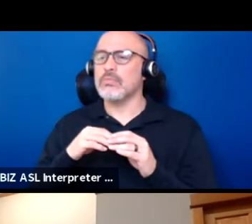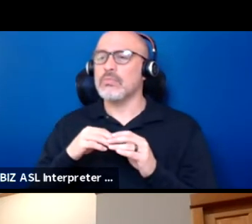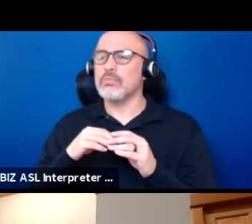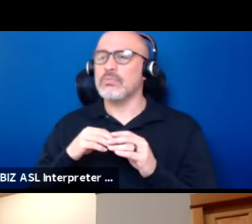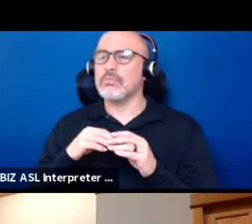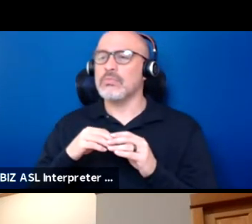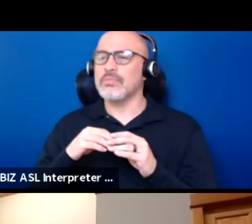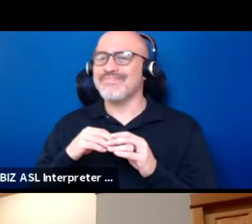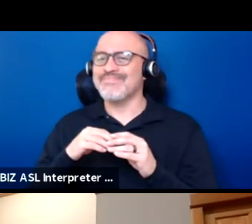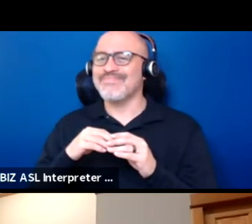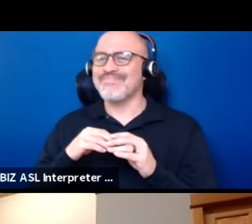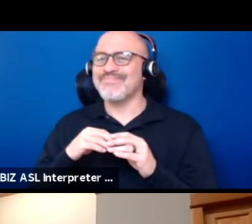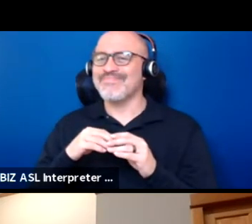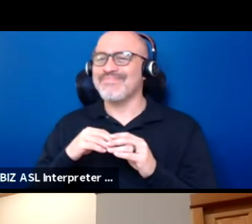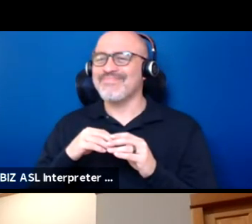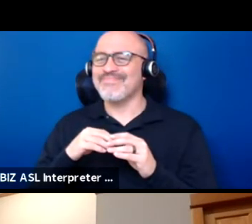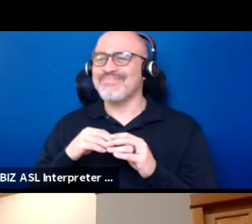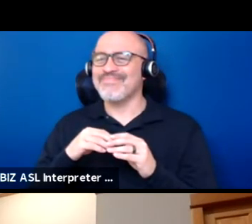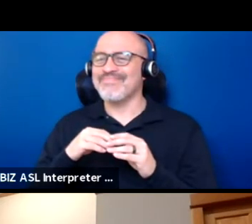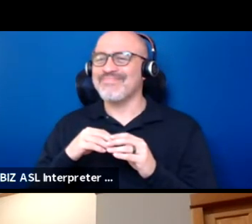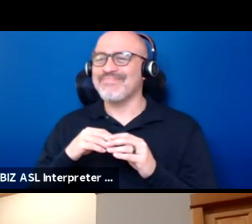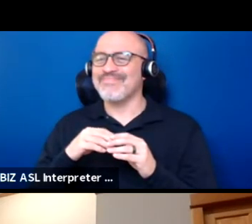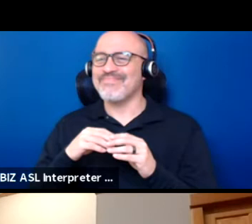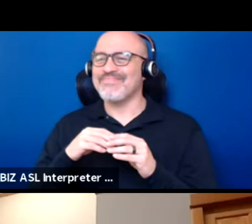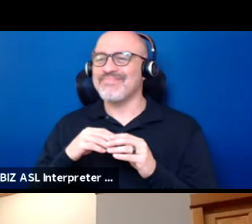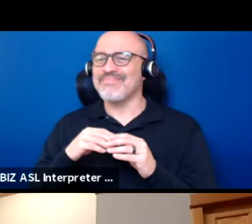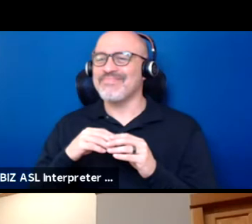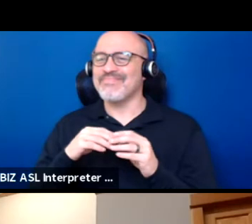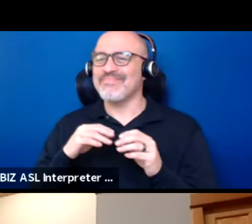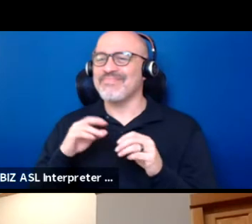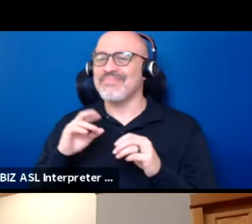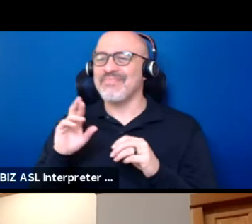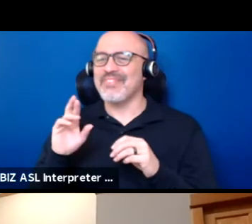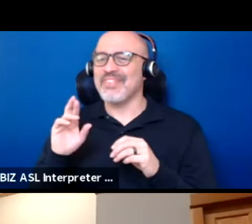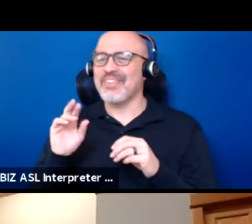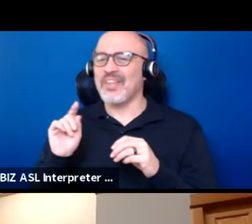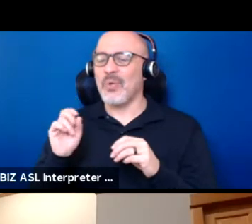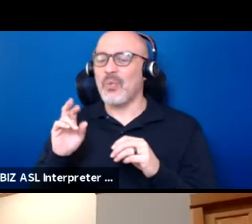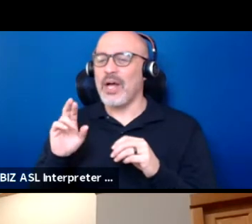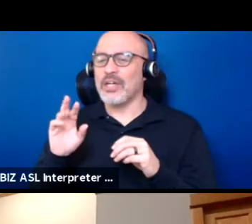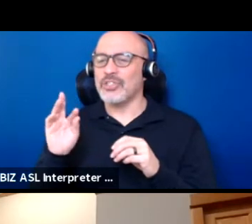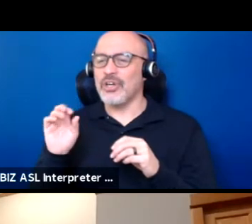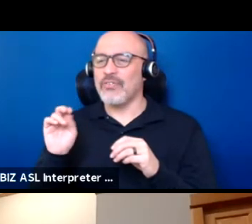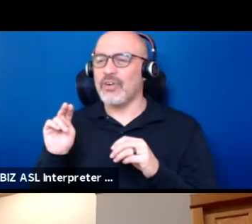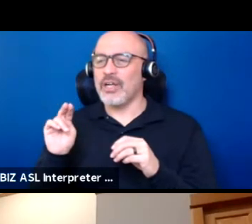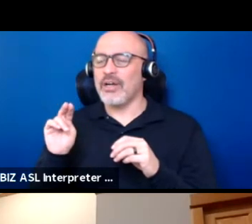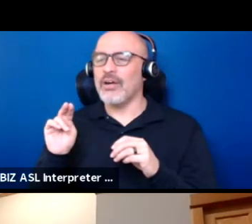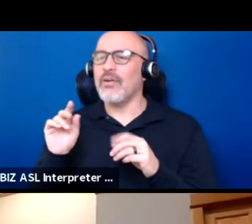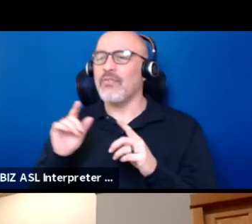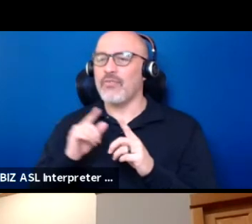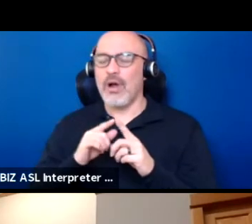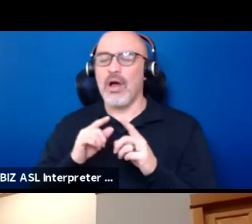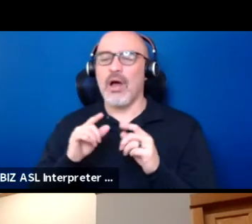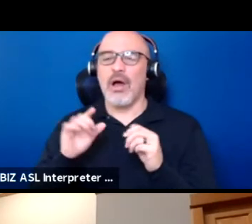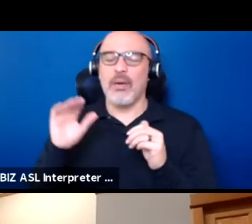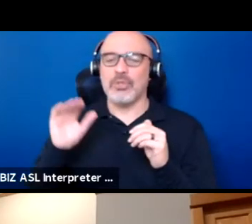There we go. I am Roger Fernandes. I'm from the Lower Elwha, next Klallam people, known as the Klallam people.